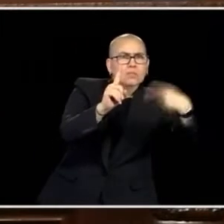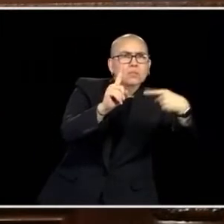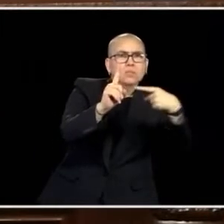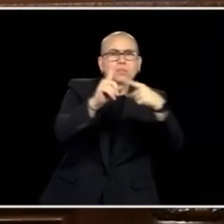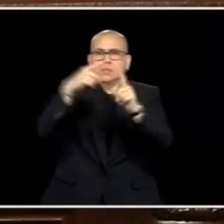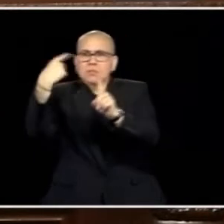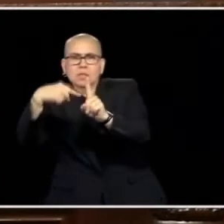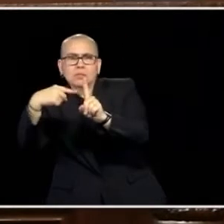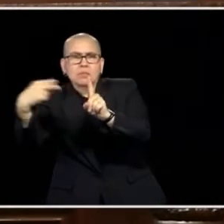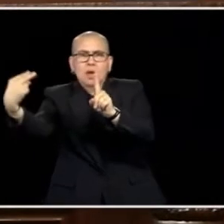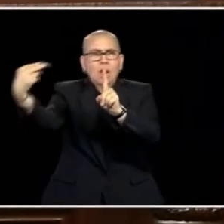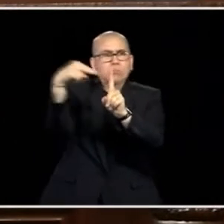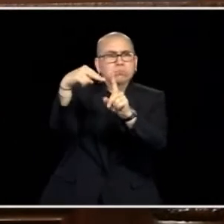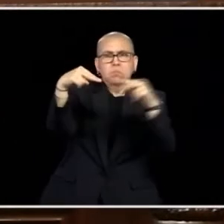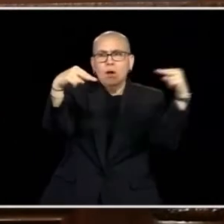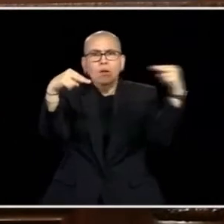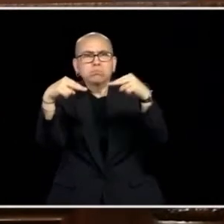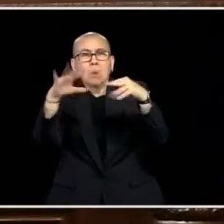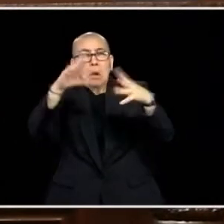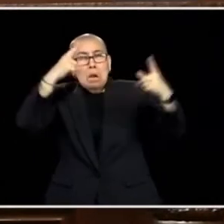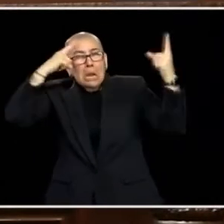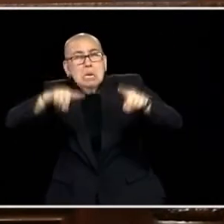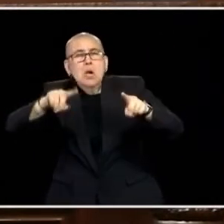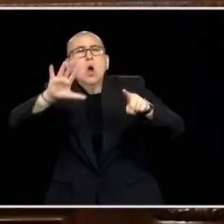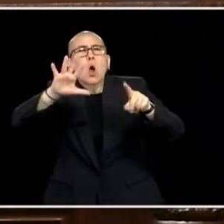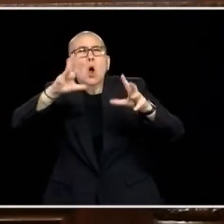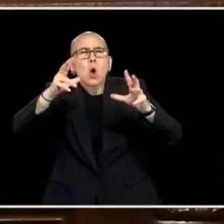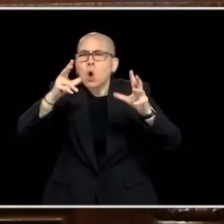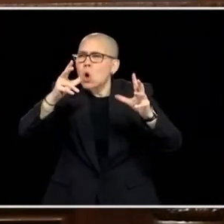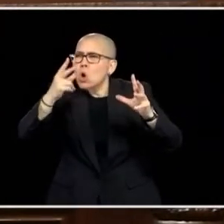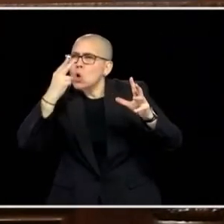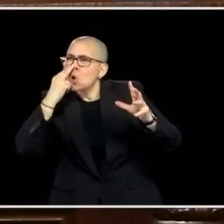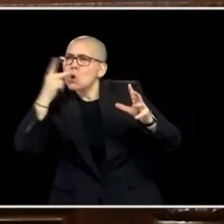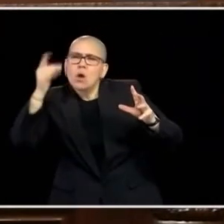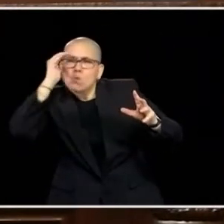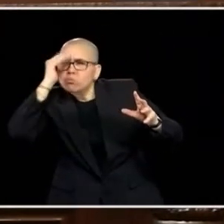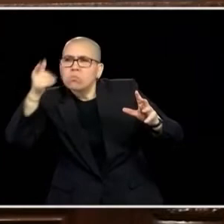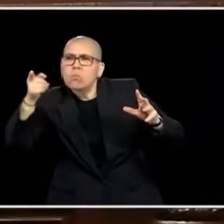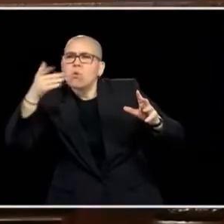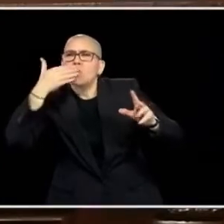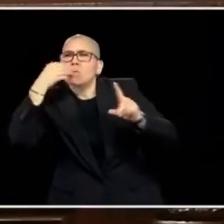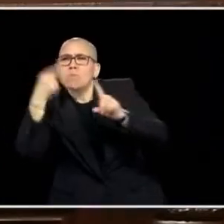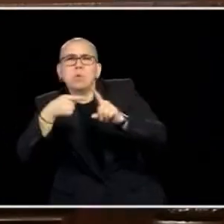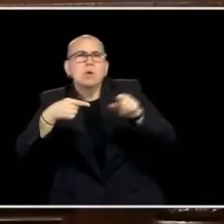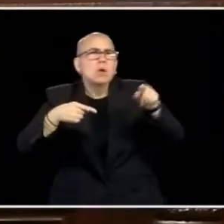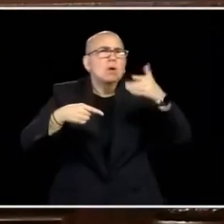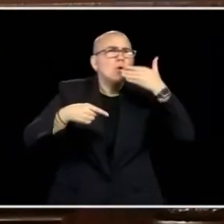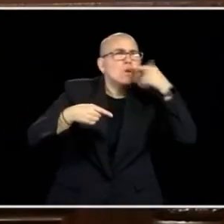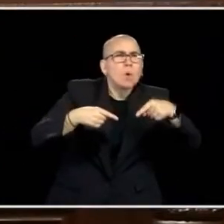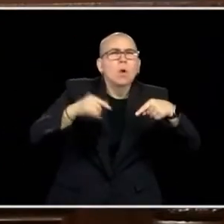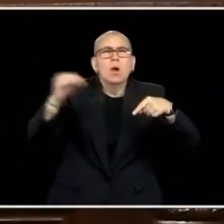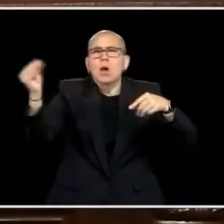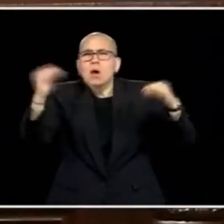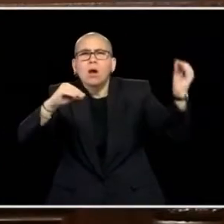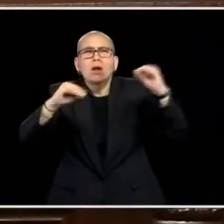WE'RE NOT GOING TO BE IN TOTAL ALIGNMENT BUT I DO KNOW THAT THOSE CORE VALUES ARE THERE. AND I DO KNOW THAT THERE'S